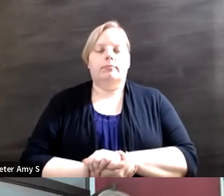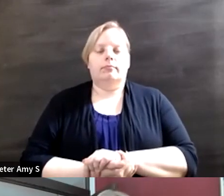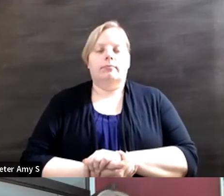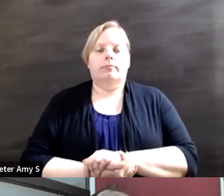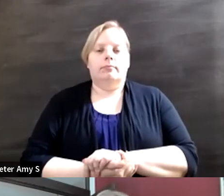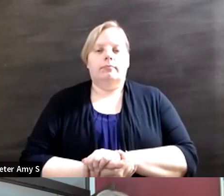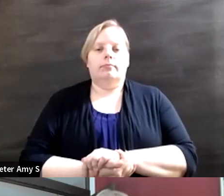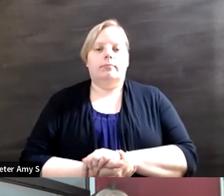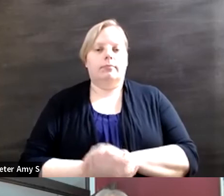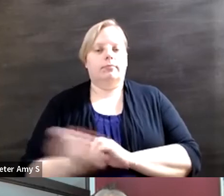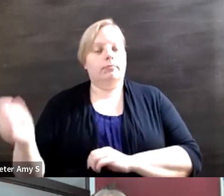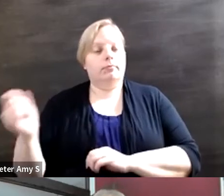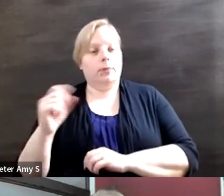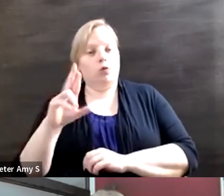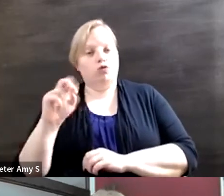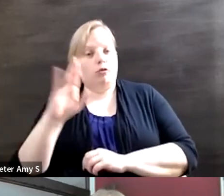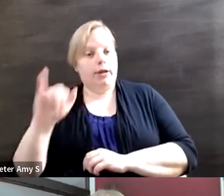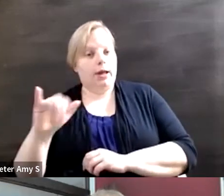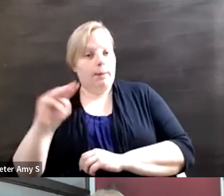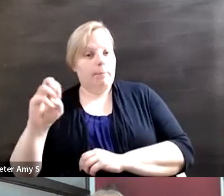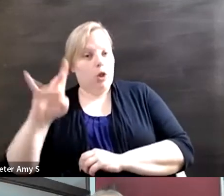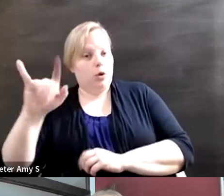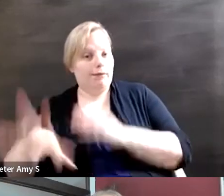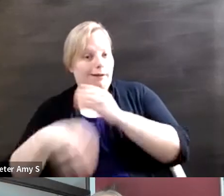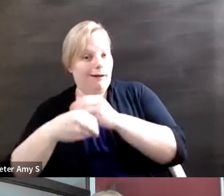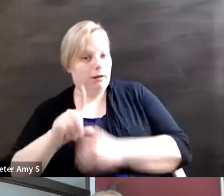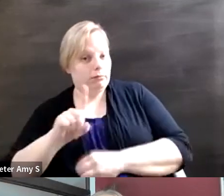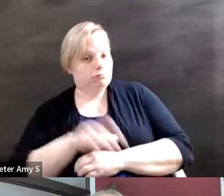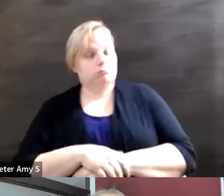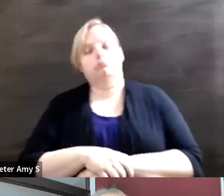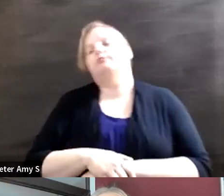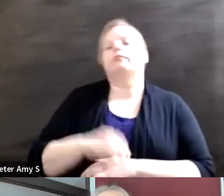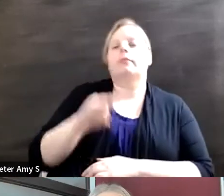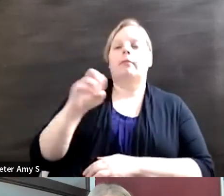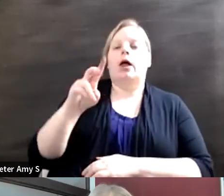And Mallory do you want to weigh in on that? You know I think the my perspective obviously--right